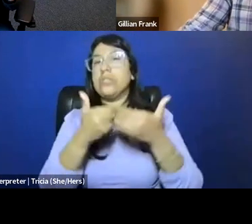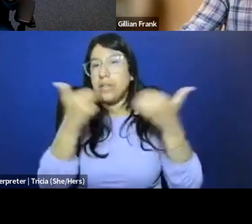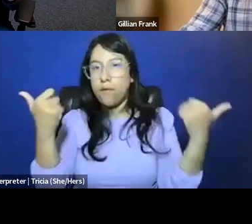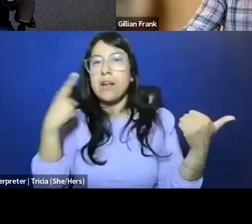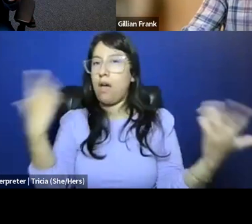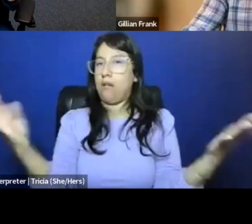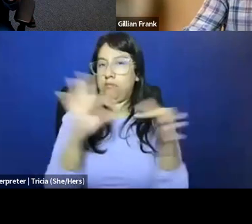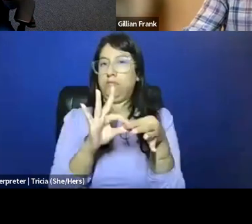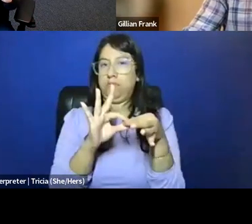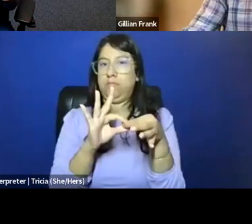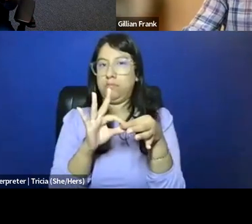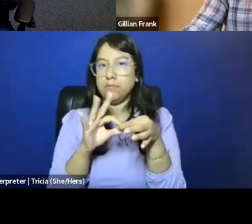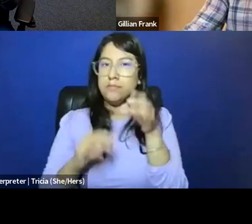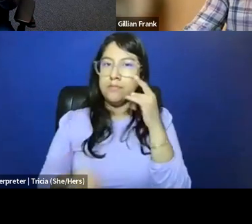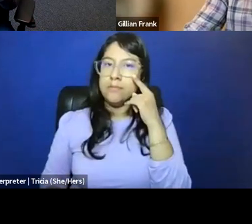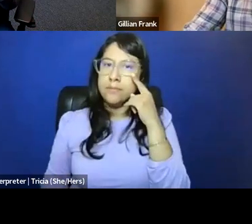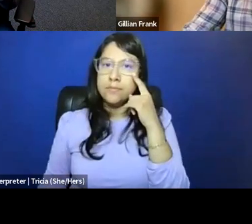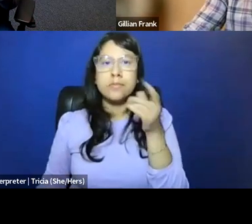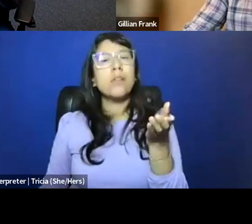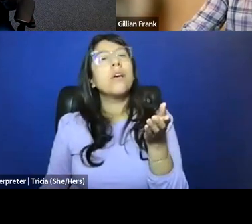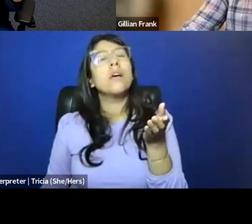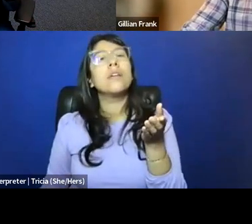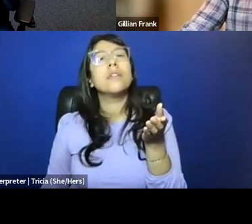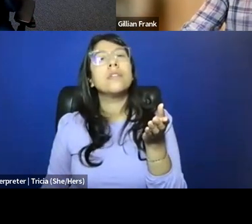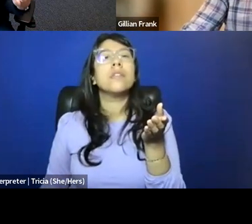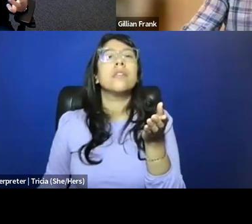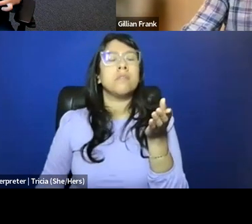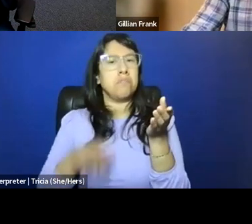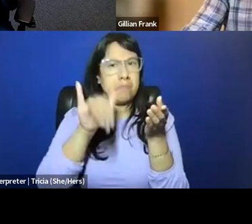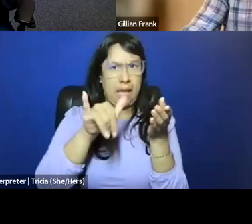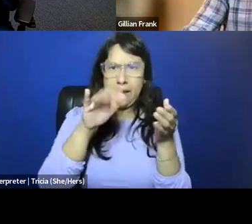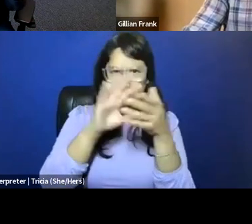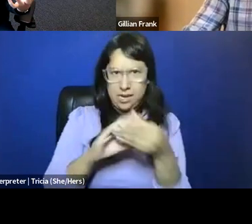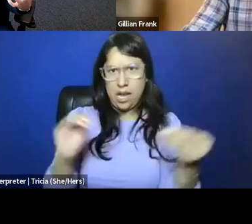How do y'all think about that as a narrative